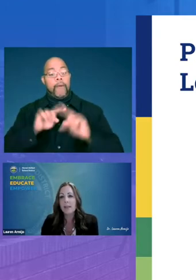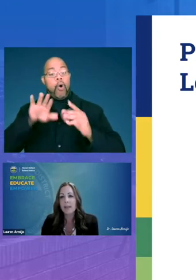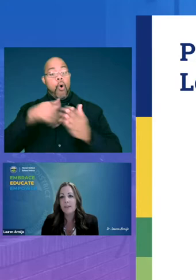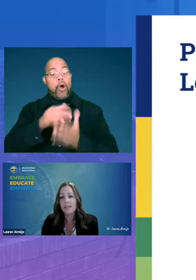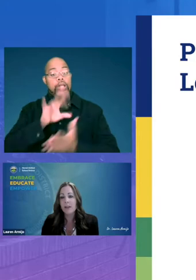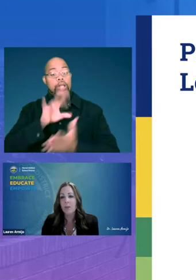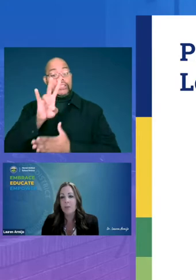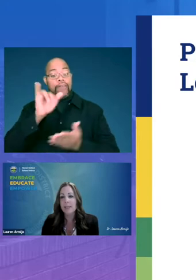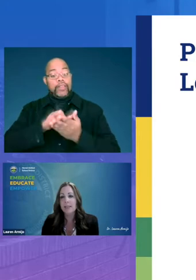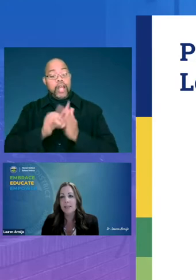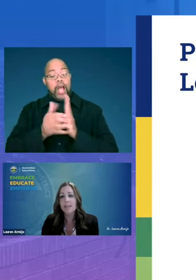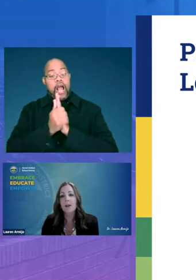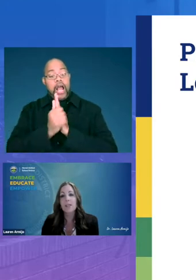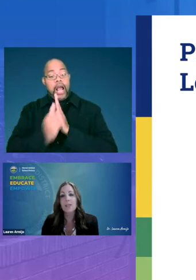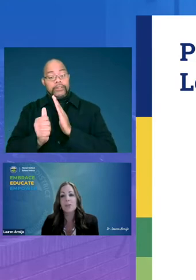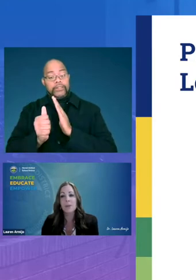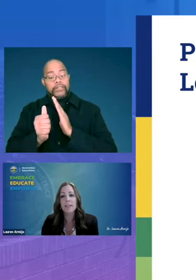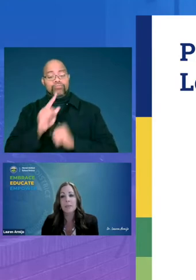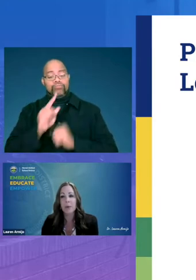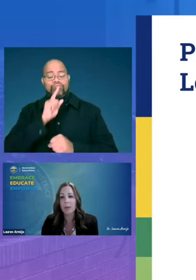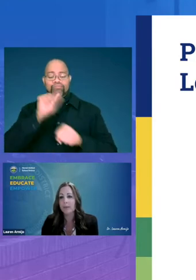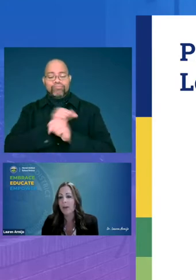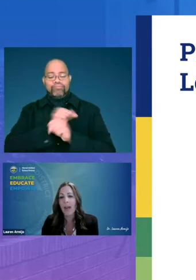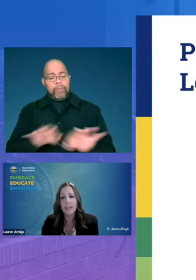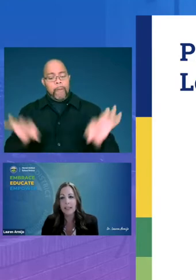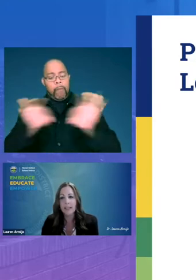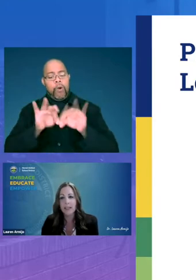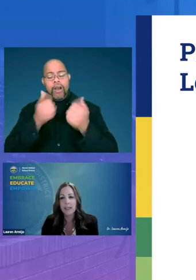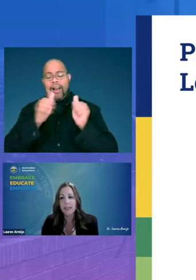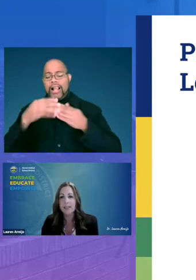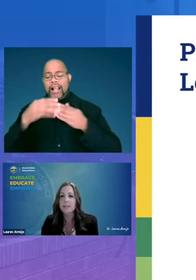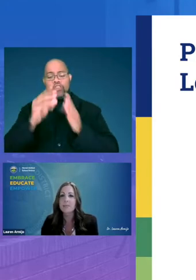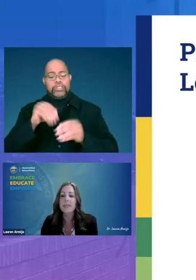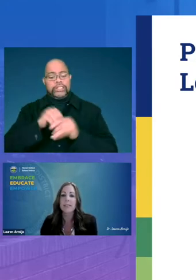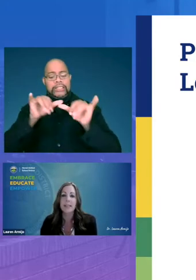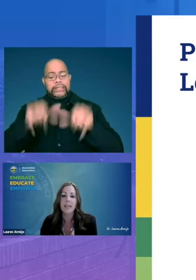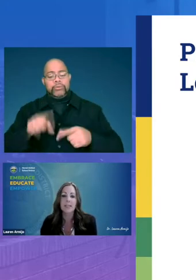of these competencies are extremely important for any leader in a system to be successful